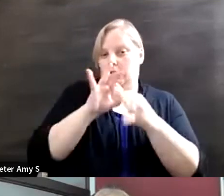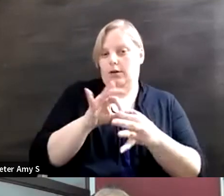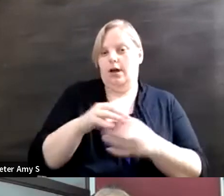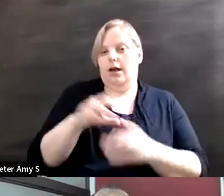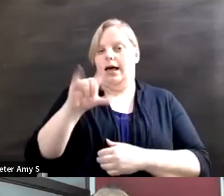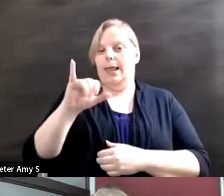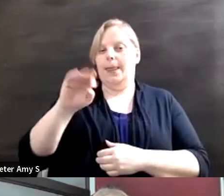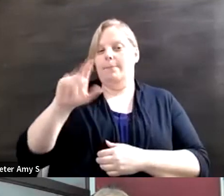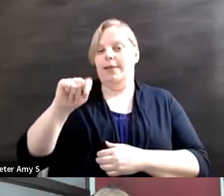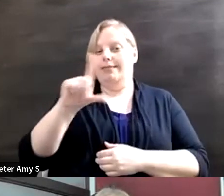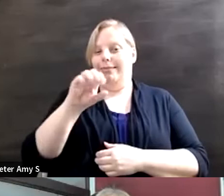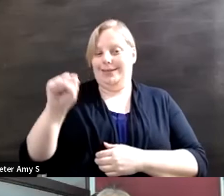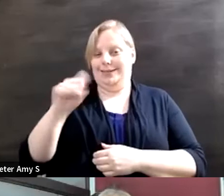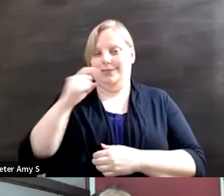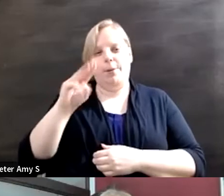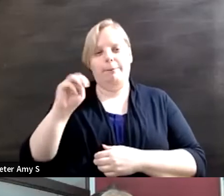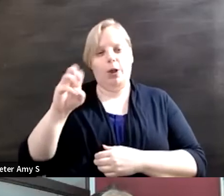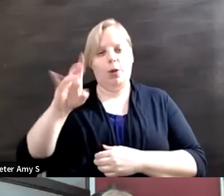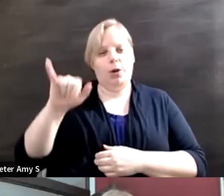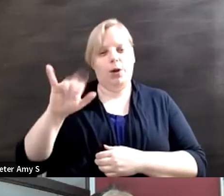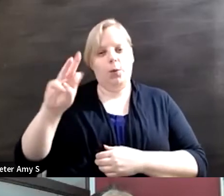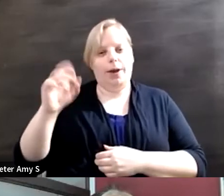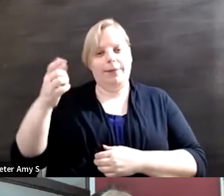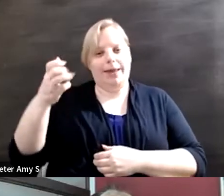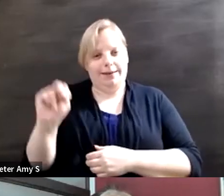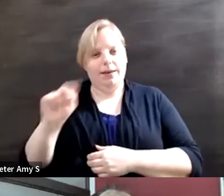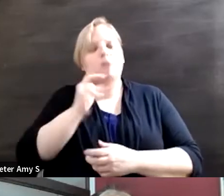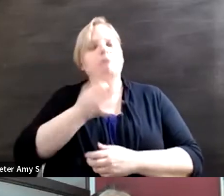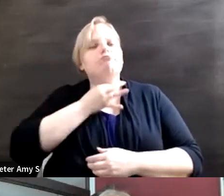Mallory Weggemann but I'd like to know from you guys what are some of the books shows or